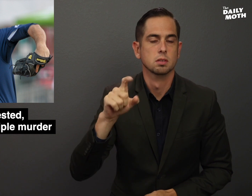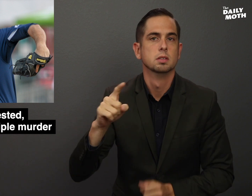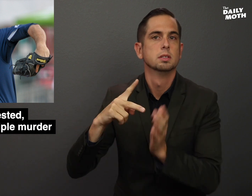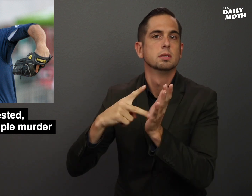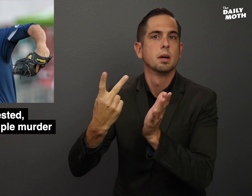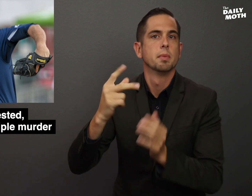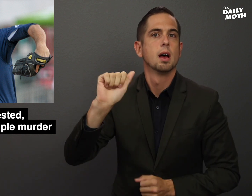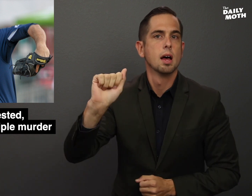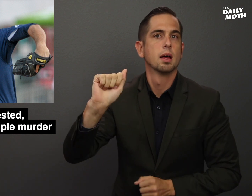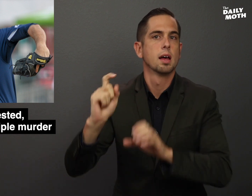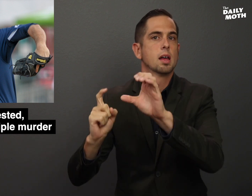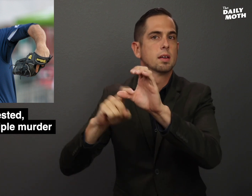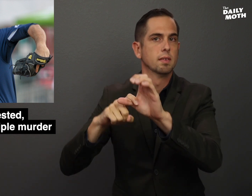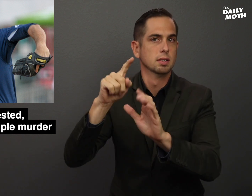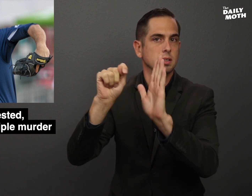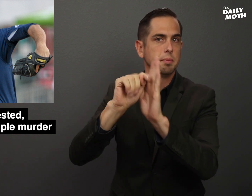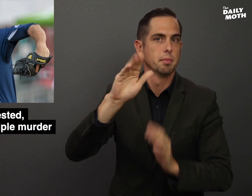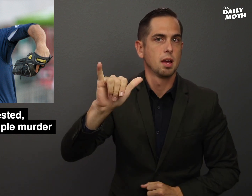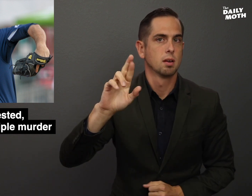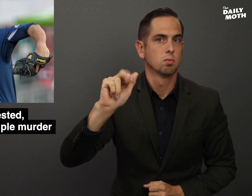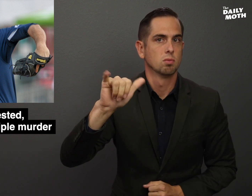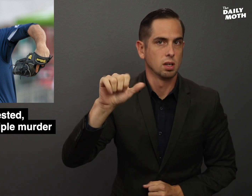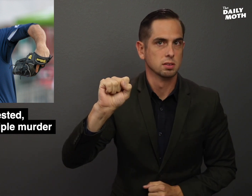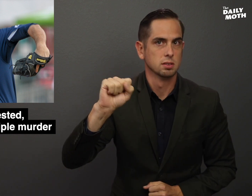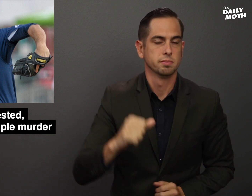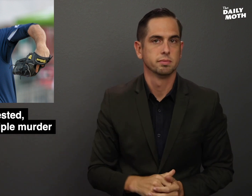a Double-A affiliate of the Tampa Bay Rays.